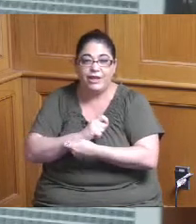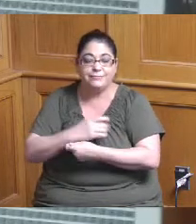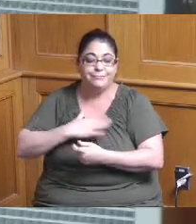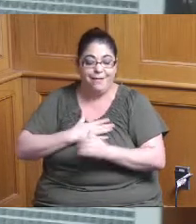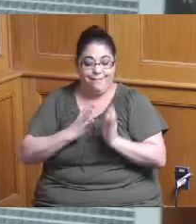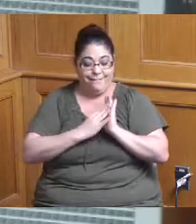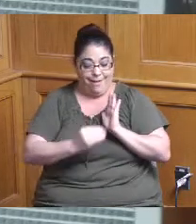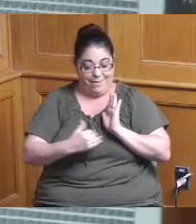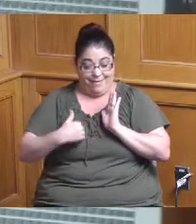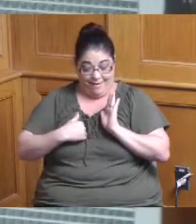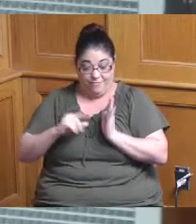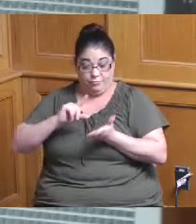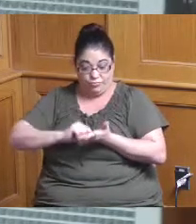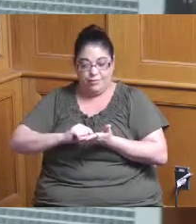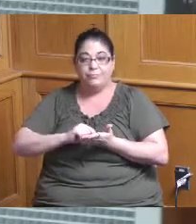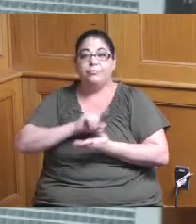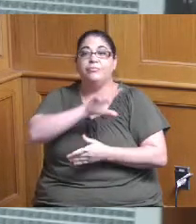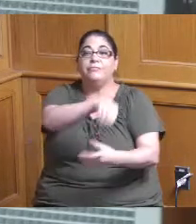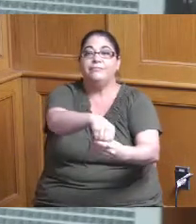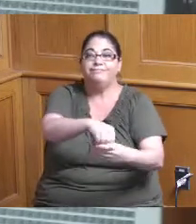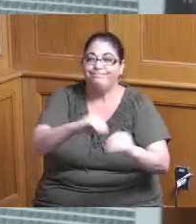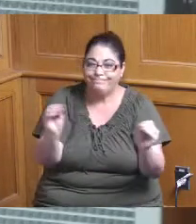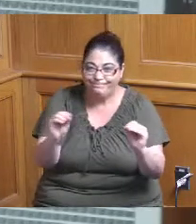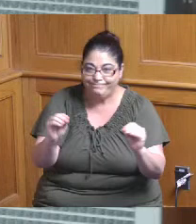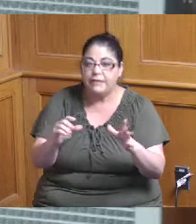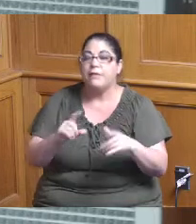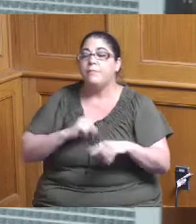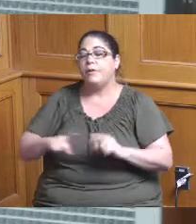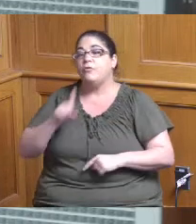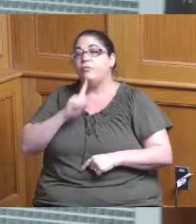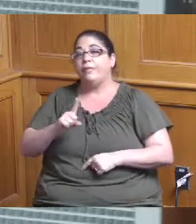is to include the Board of County Commissioners is one of the offices that